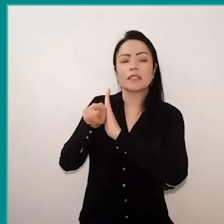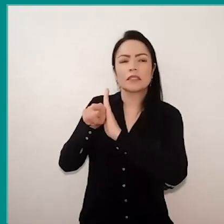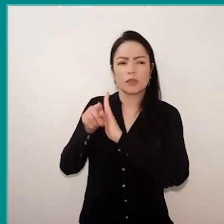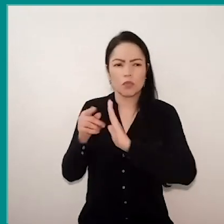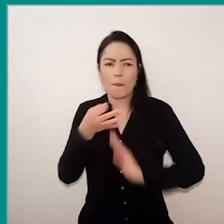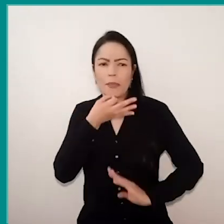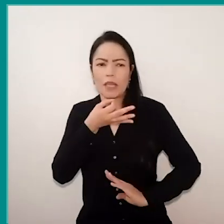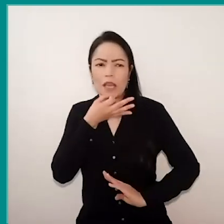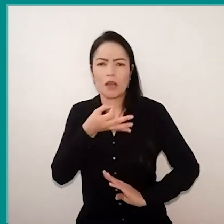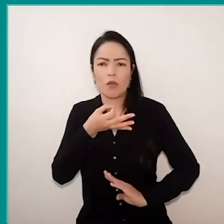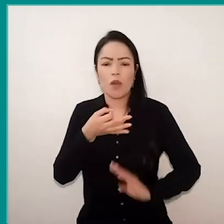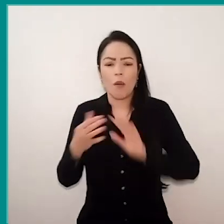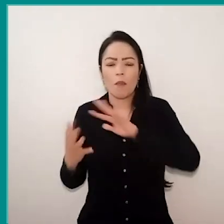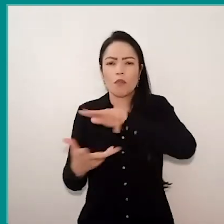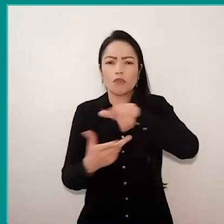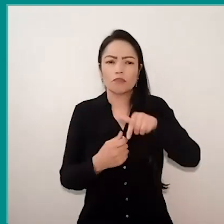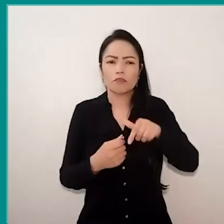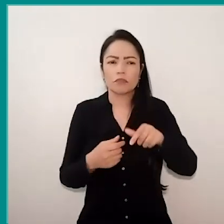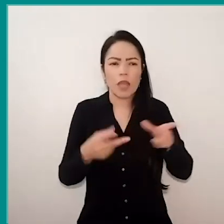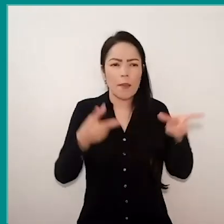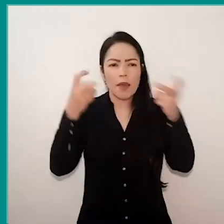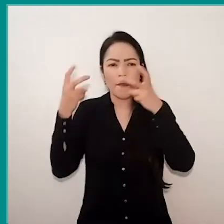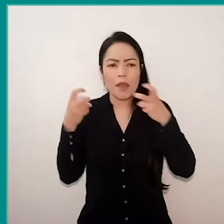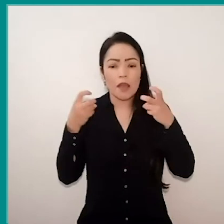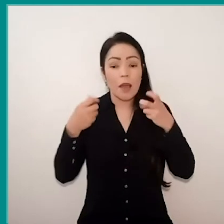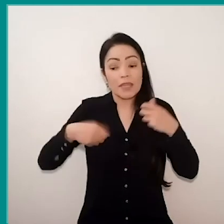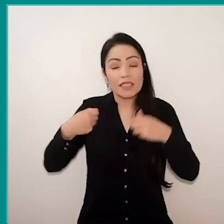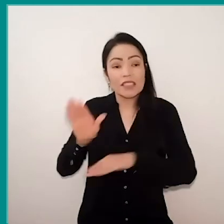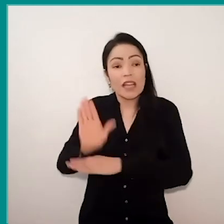we need to work on this from a very young age, because otherwise be instrumental, as you said.